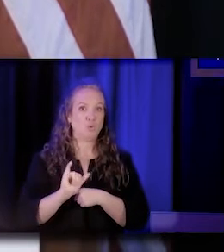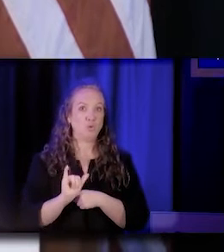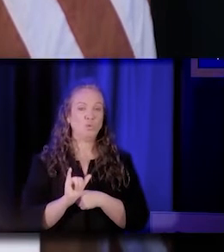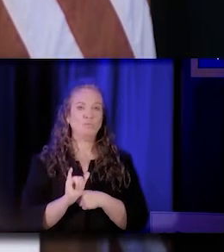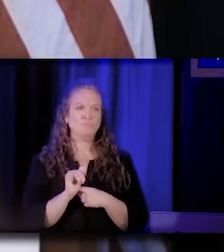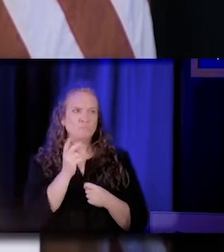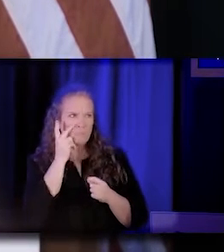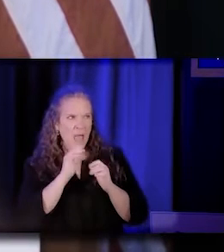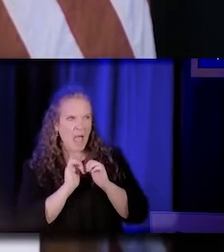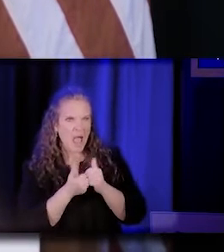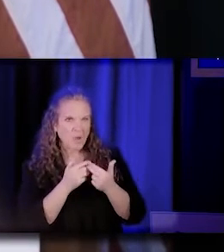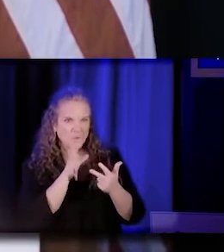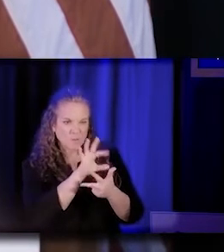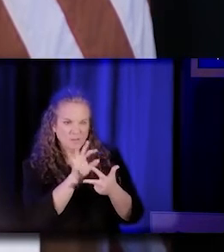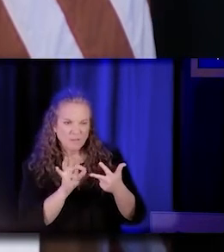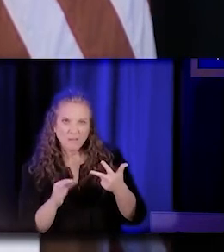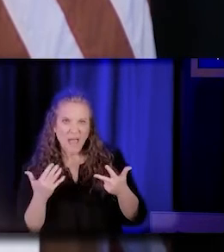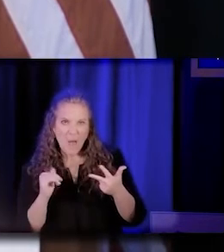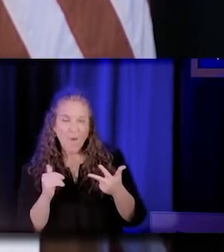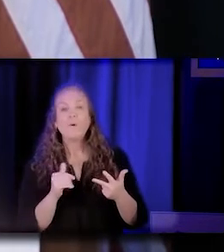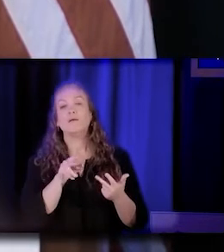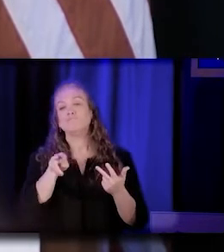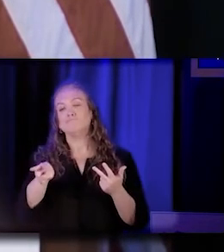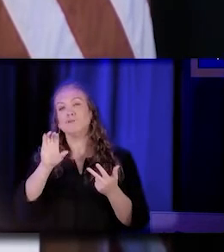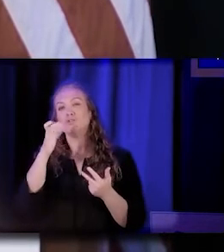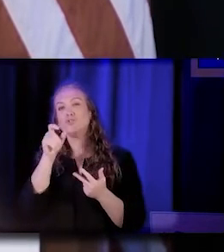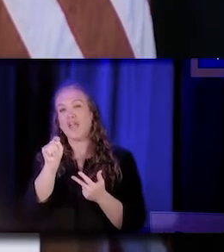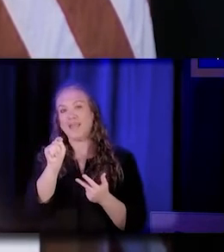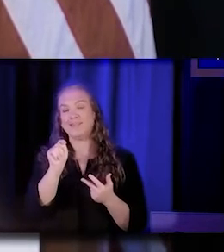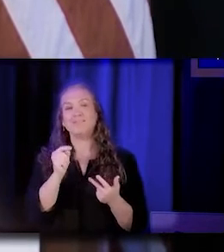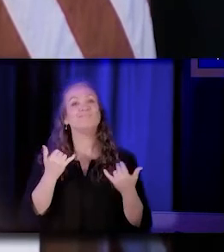on how to access those options. Now, please join me in welcoming Carlina